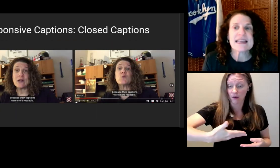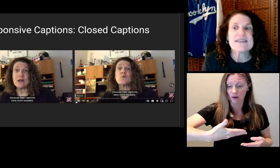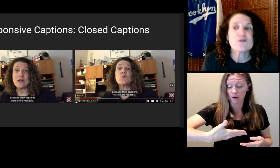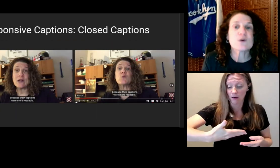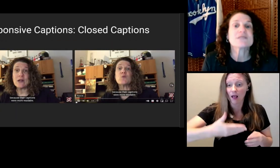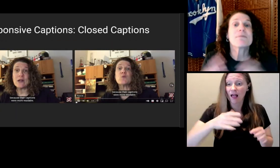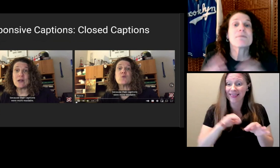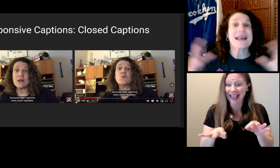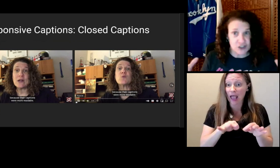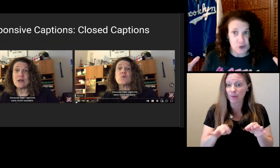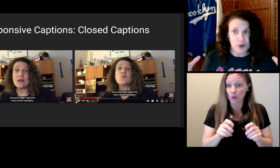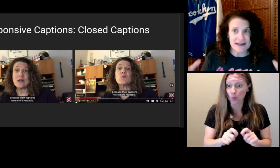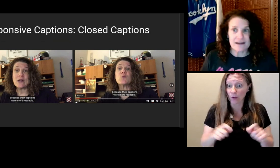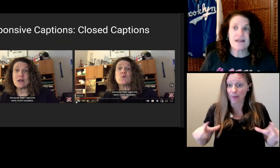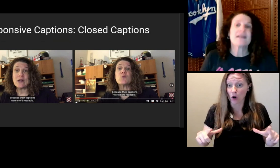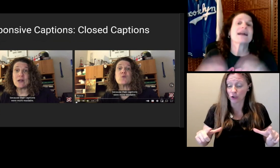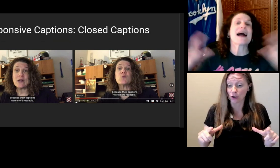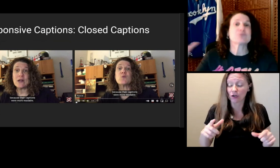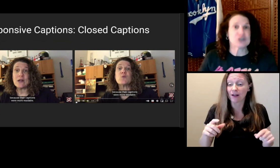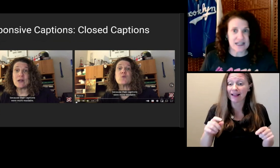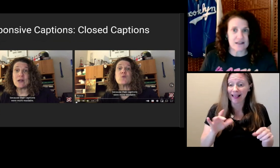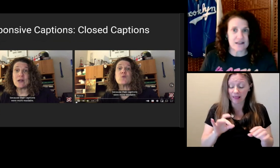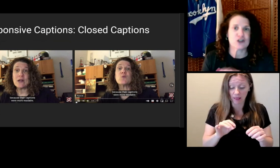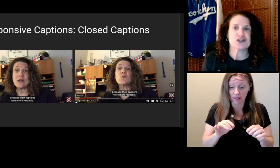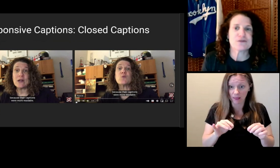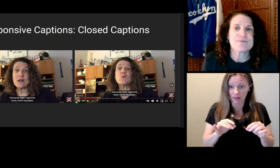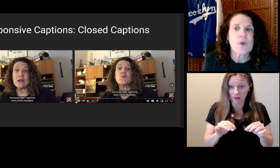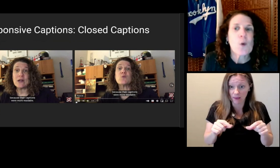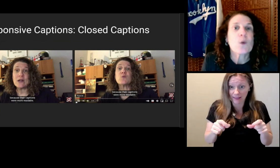If you expand the screen, captions get larger.